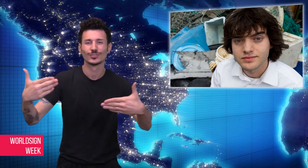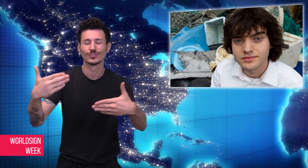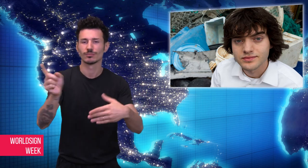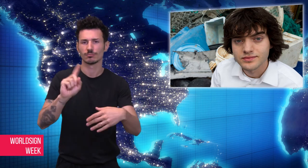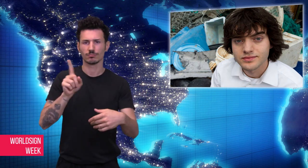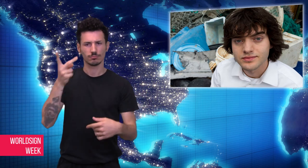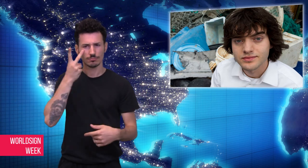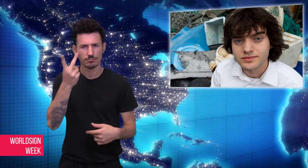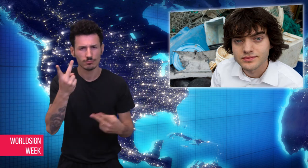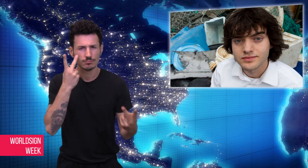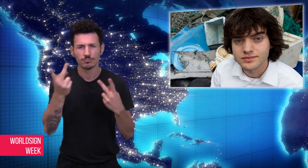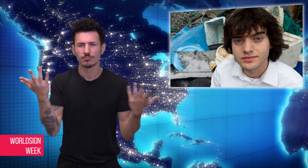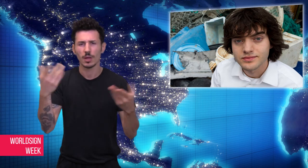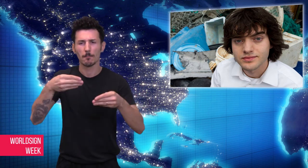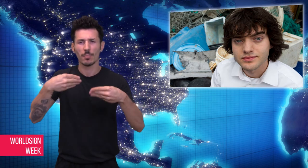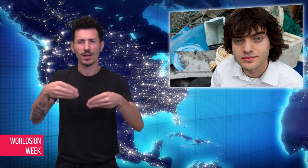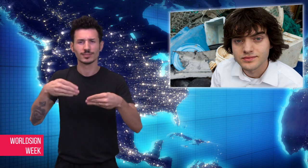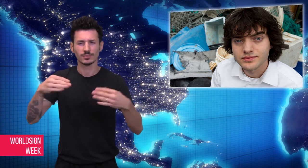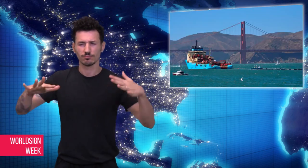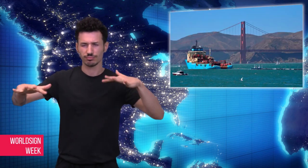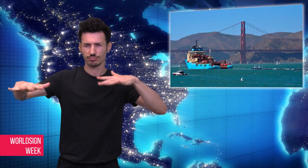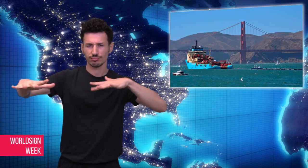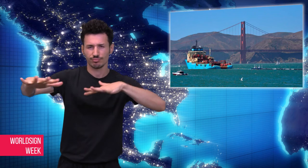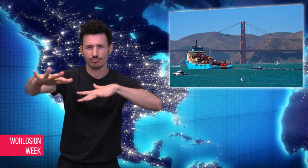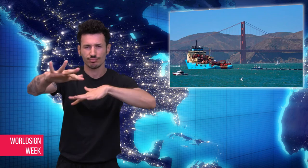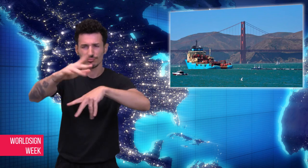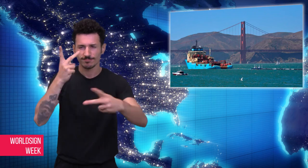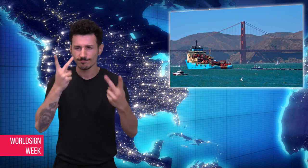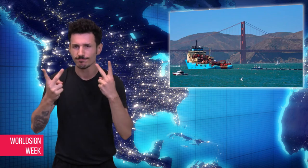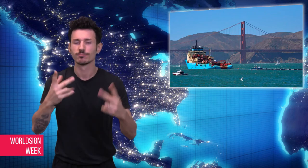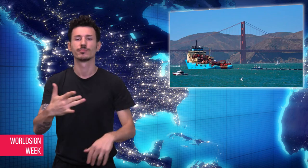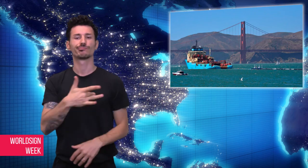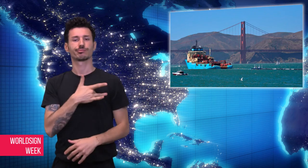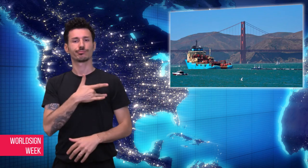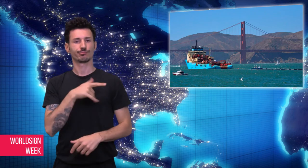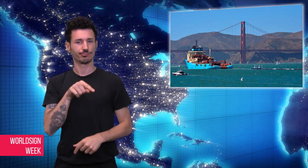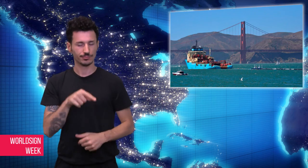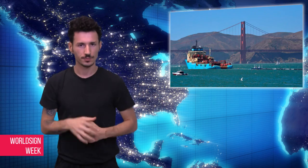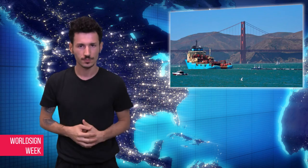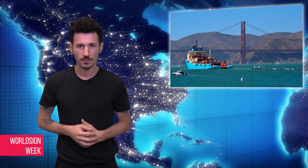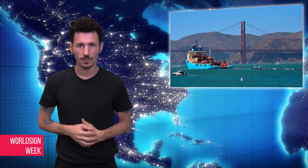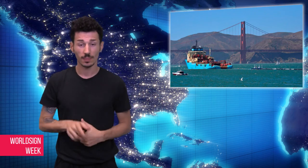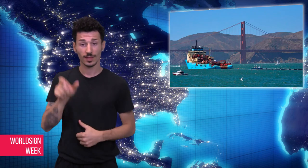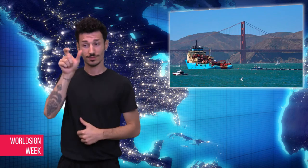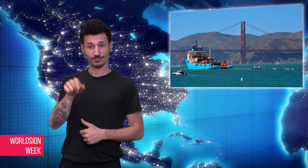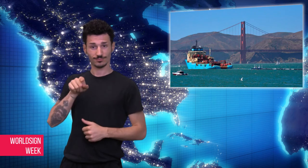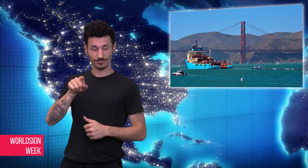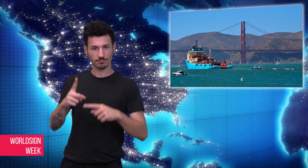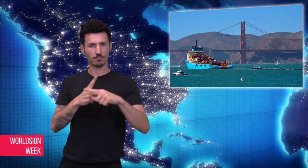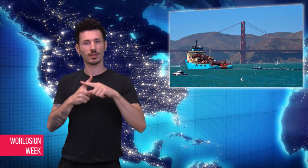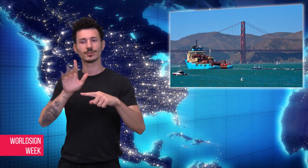hope the system works efficiently, filling shipping containers with